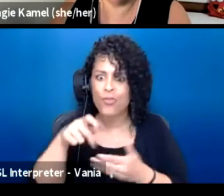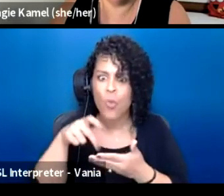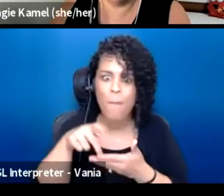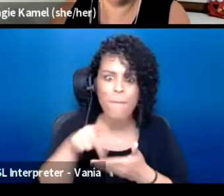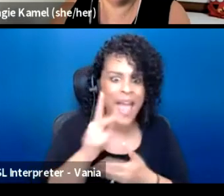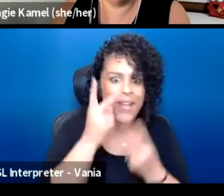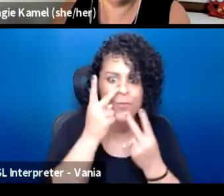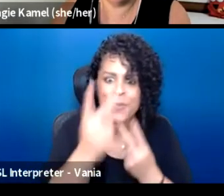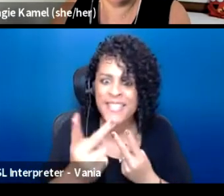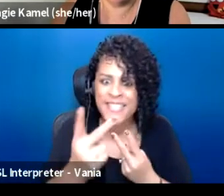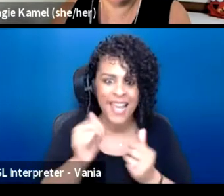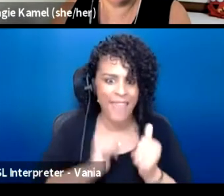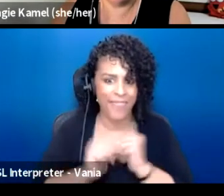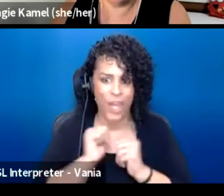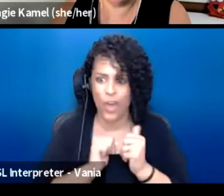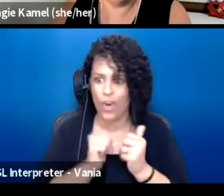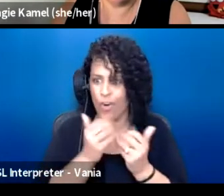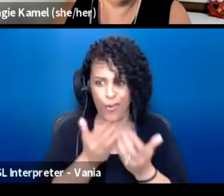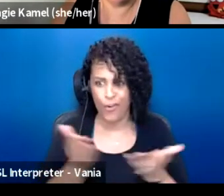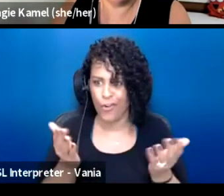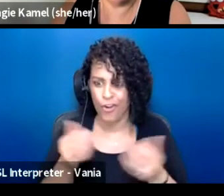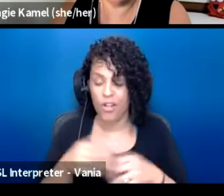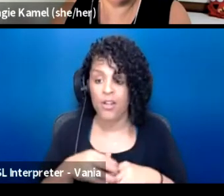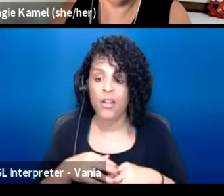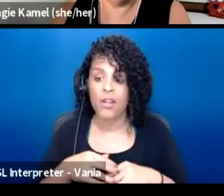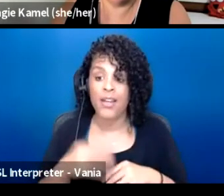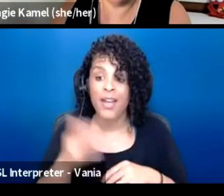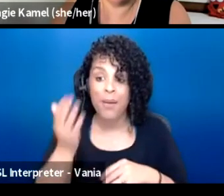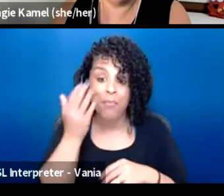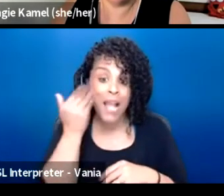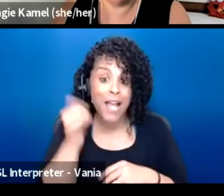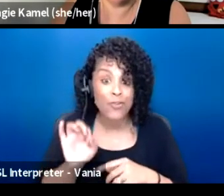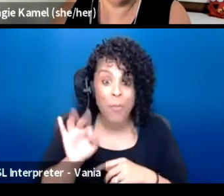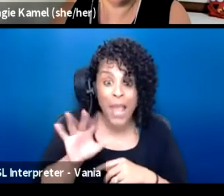or just because you pay $200 to go see this show